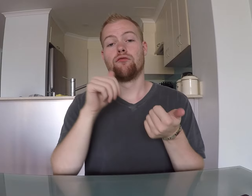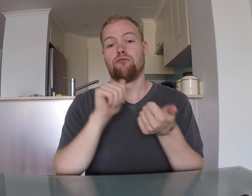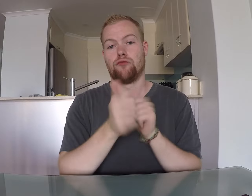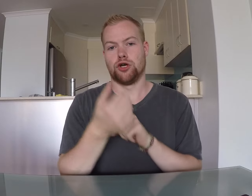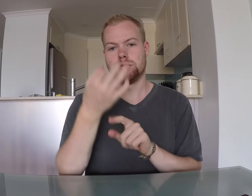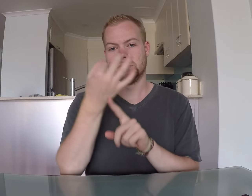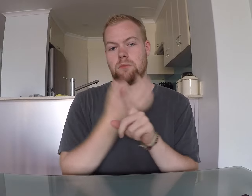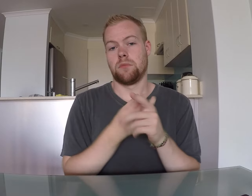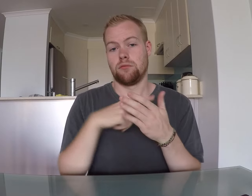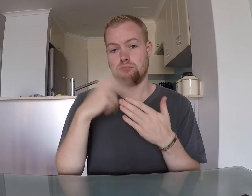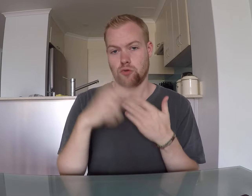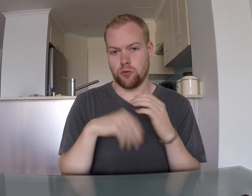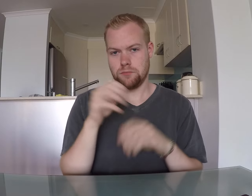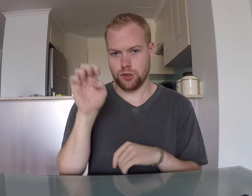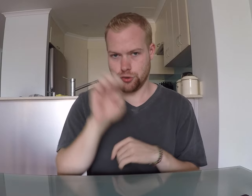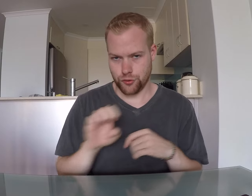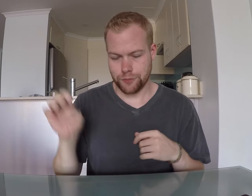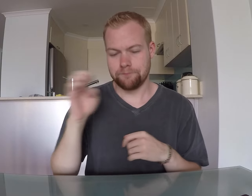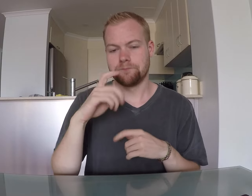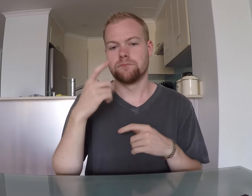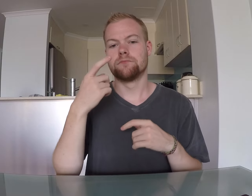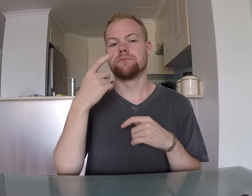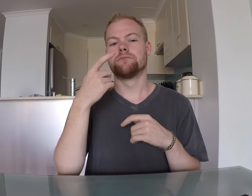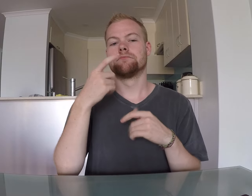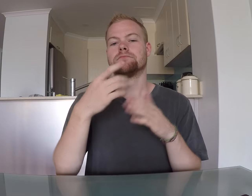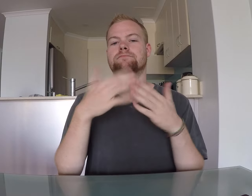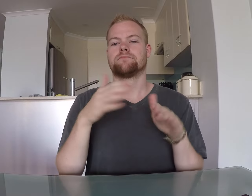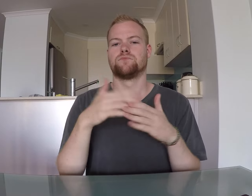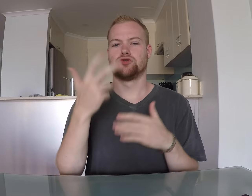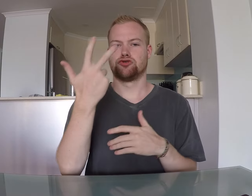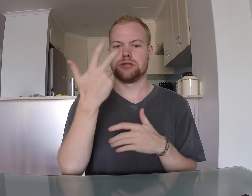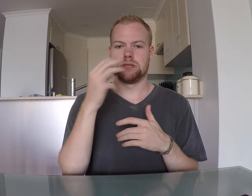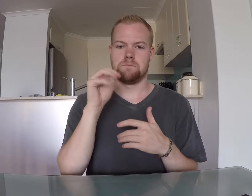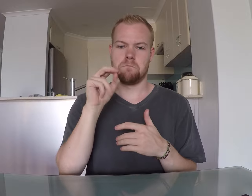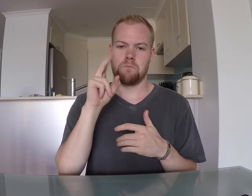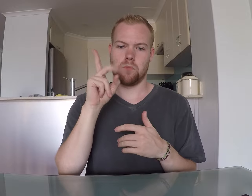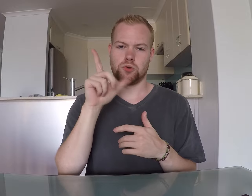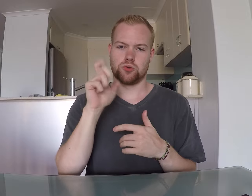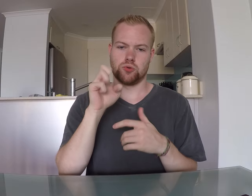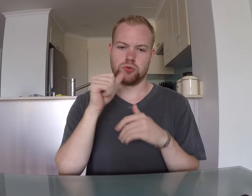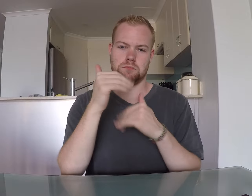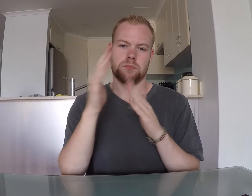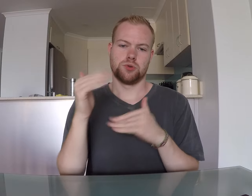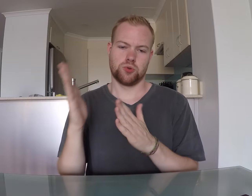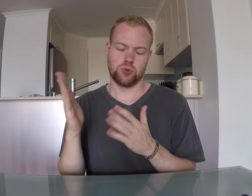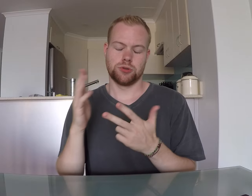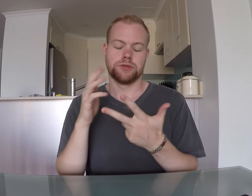Frontrunners is a nine-month program in Europe. It's split into three modules.